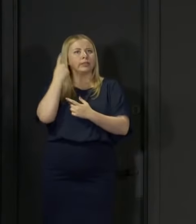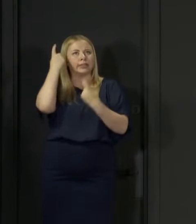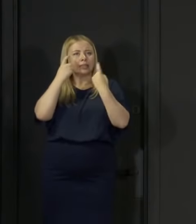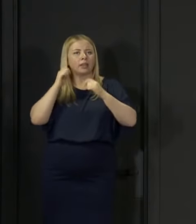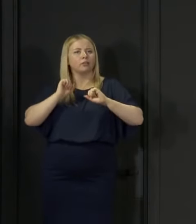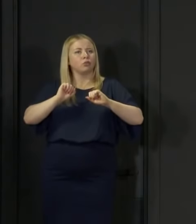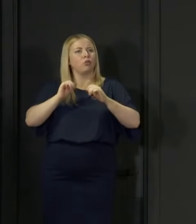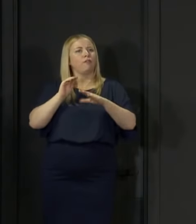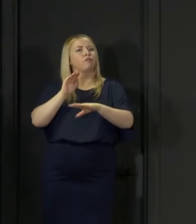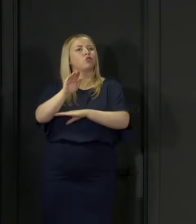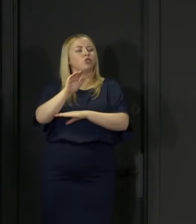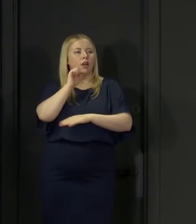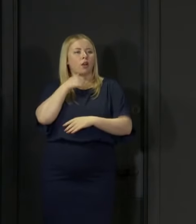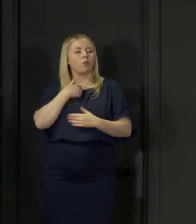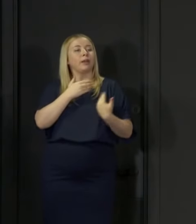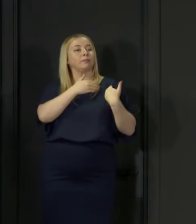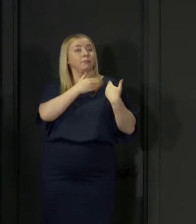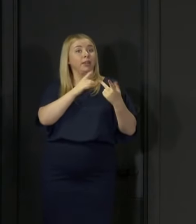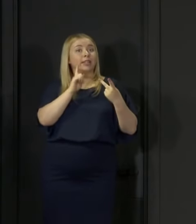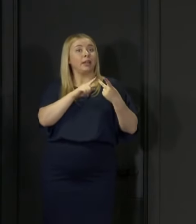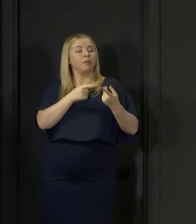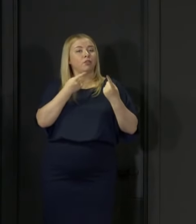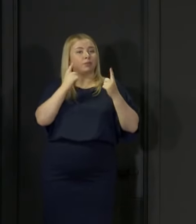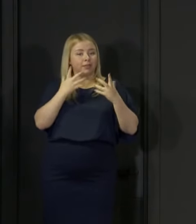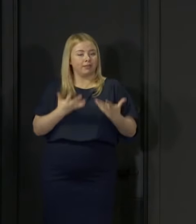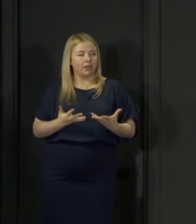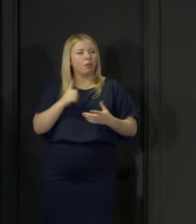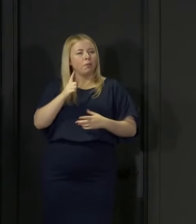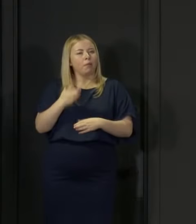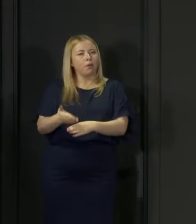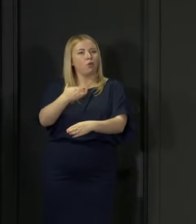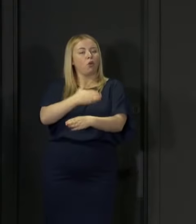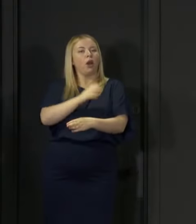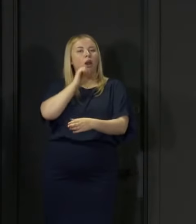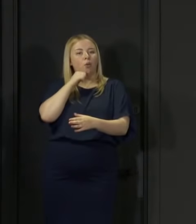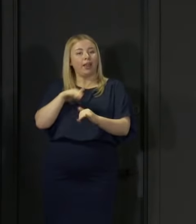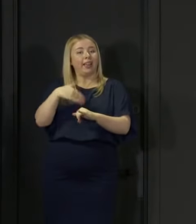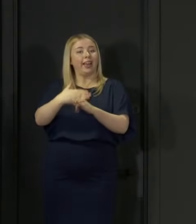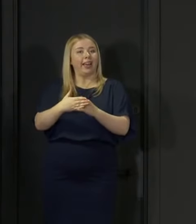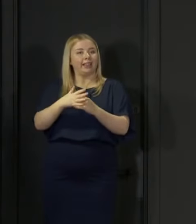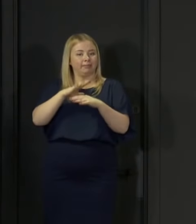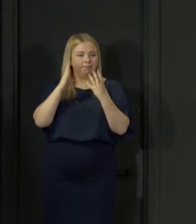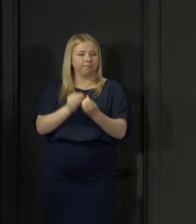I will hand on to the Deputy First Minister, now but before I do, let me just end, with the usual Facts advice.